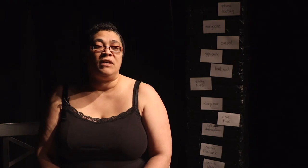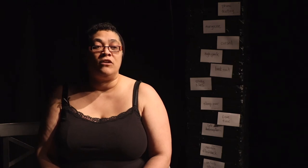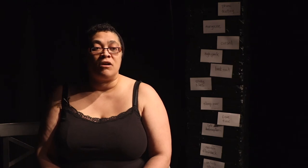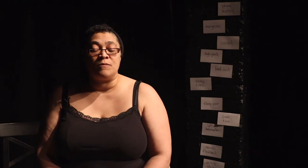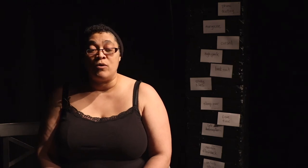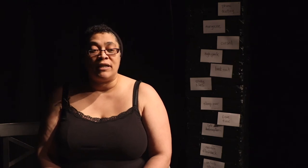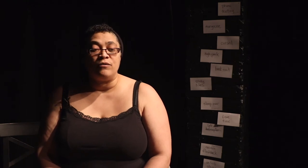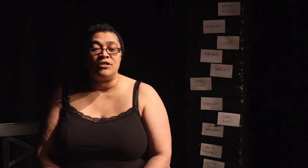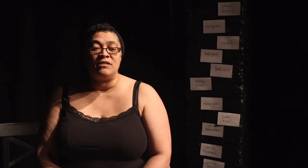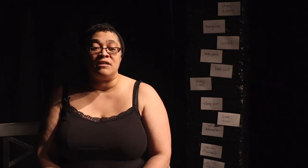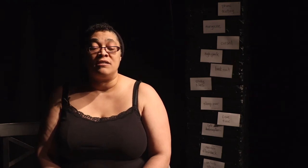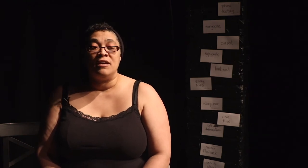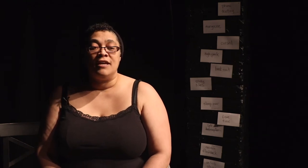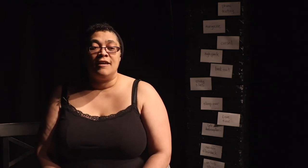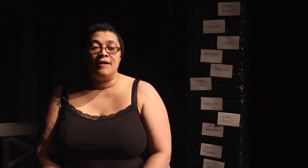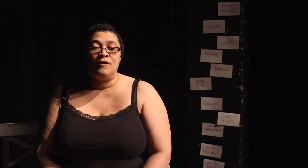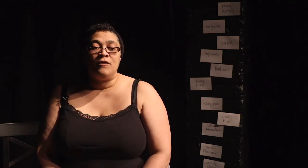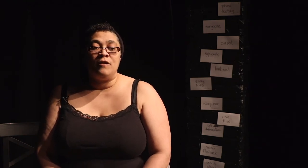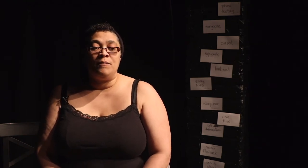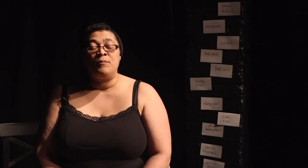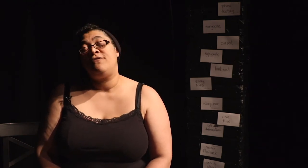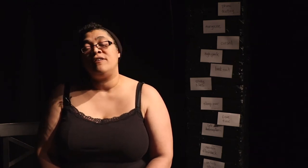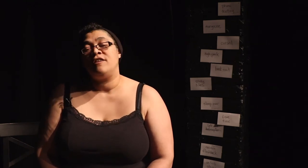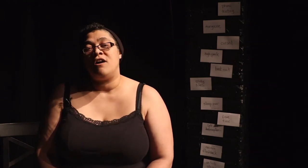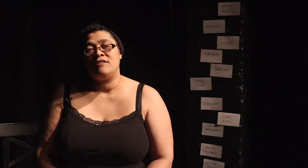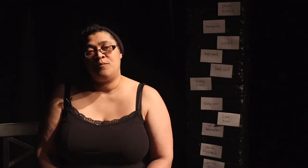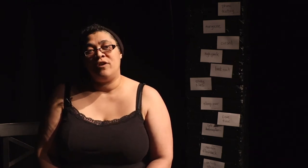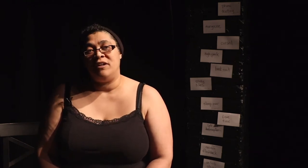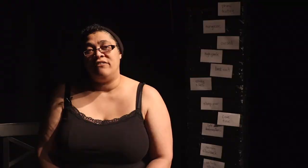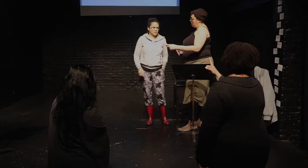even across spoken languages, is that people feel that the cost is prohibitive.